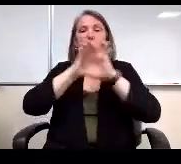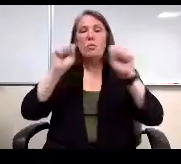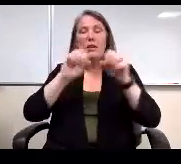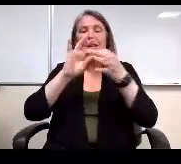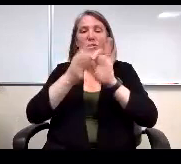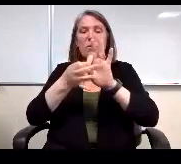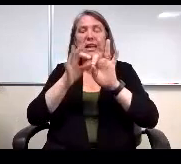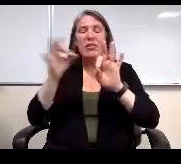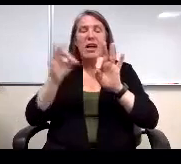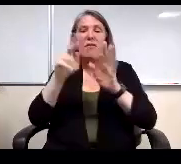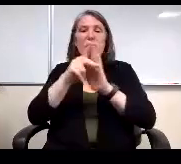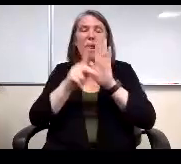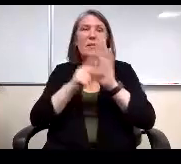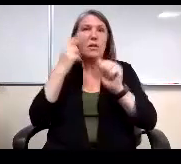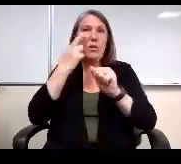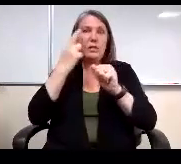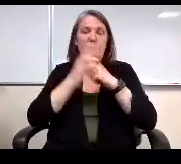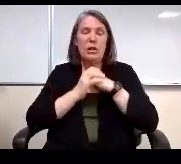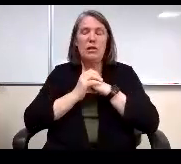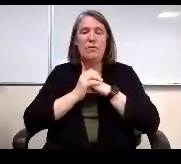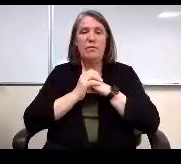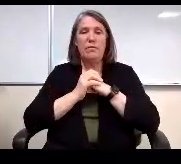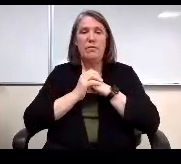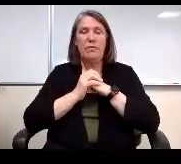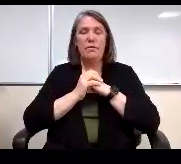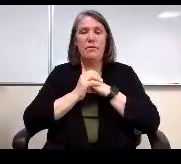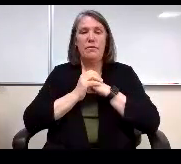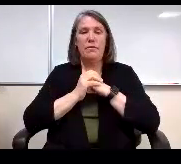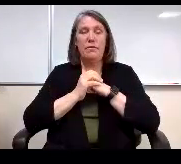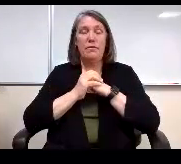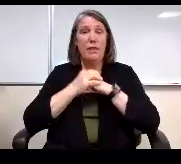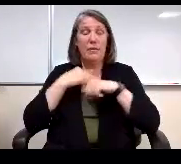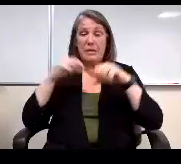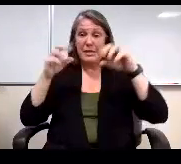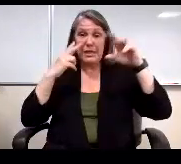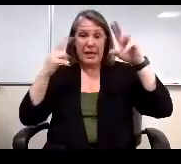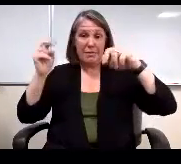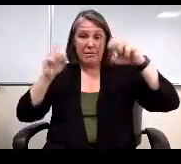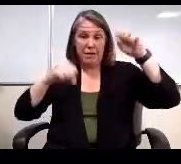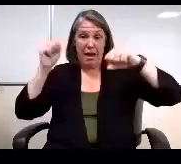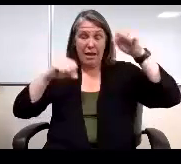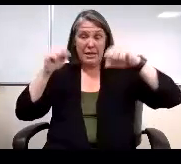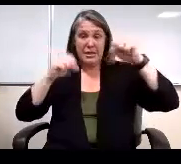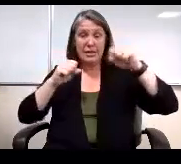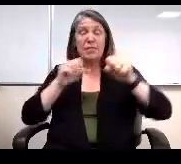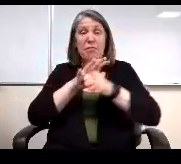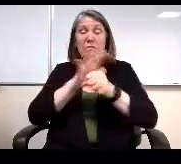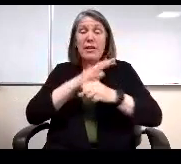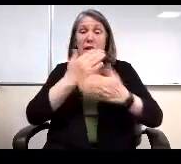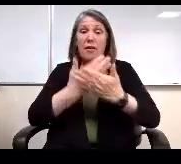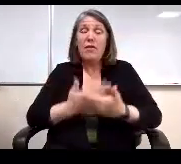interpretation of the policy reasonable. I'm seeing nods. Is there sufficient evidence to determine compliance for each section?